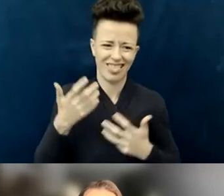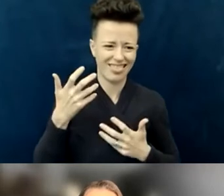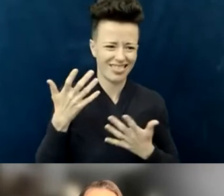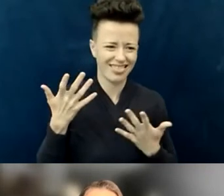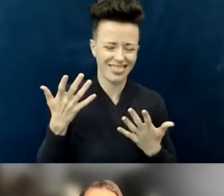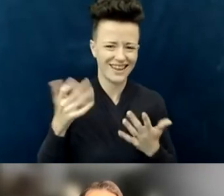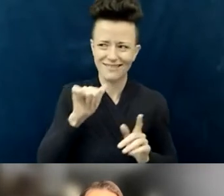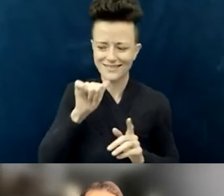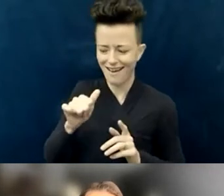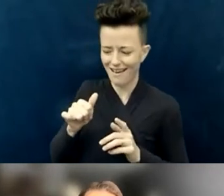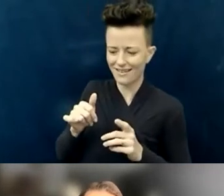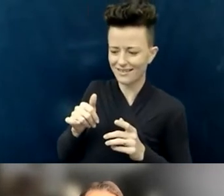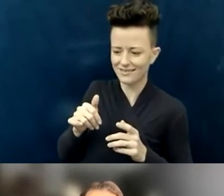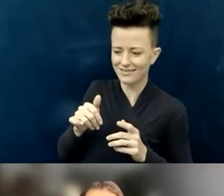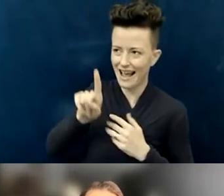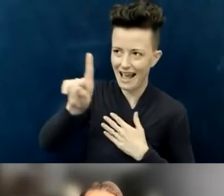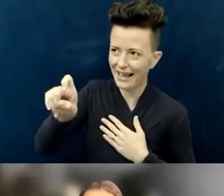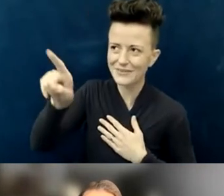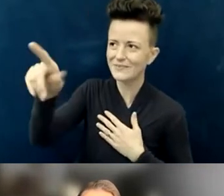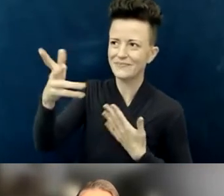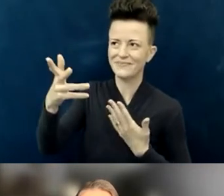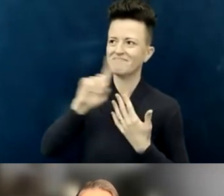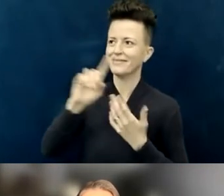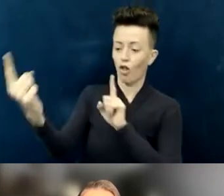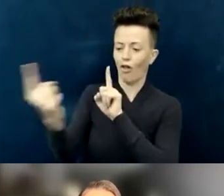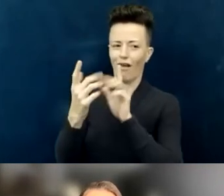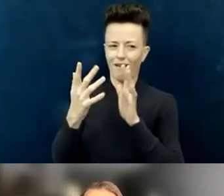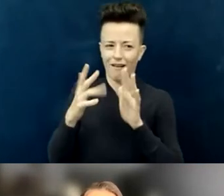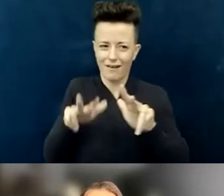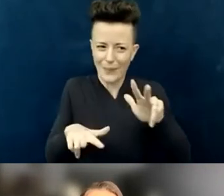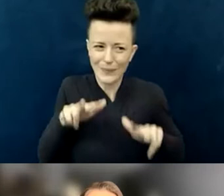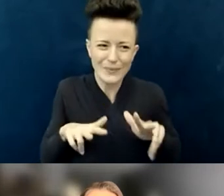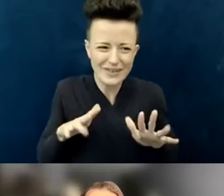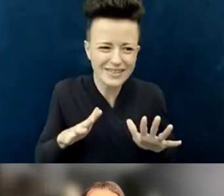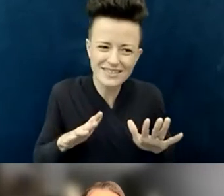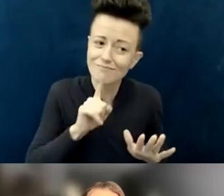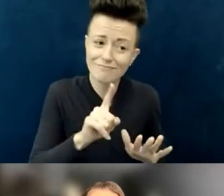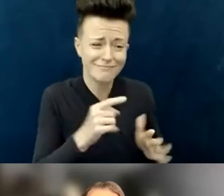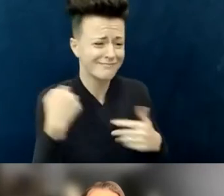and created a very awkward situation, so I identify with those scenarios as well.